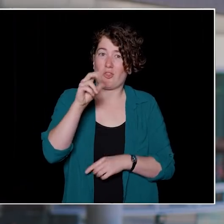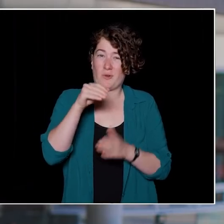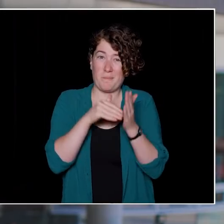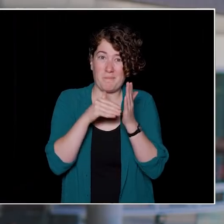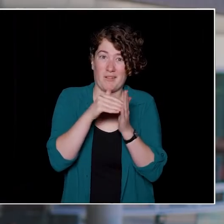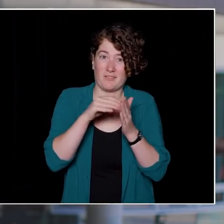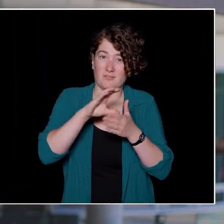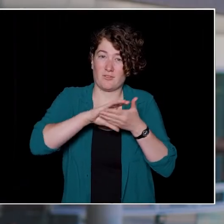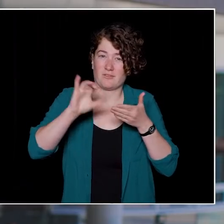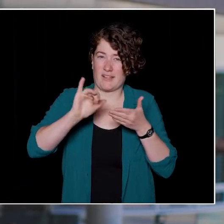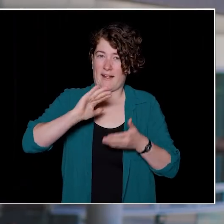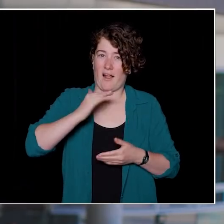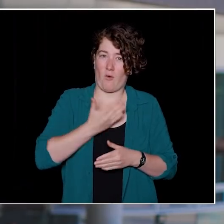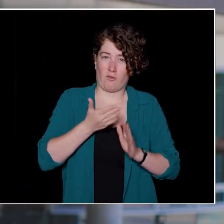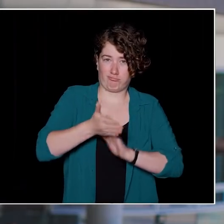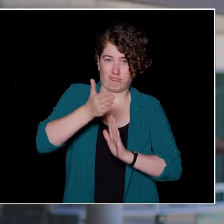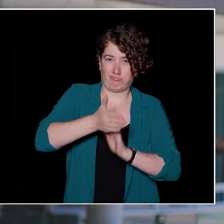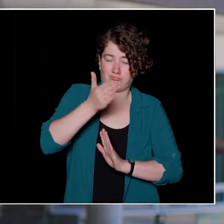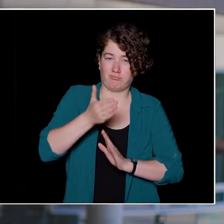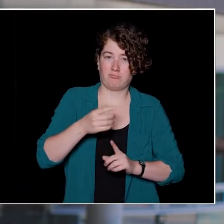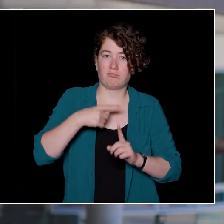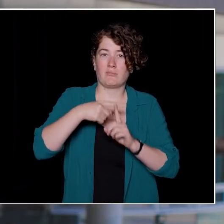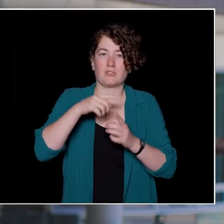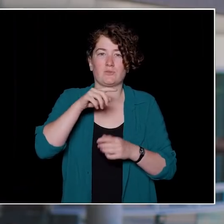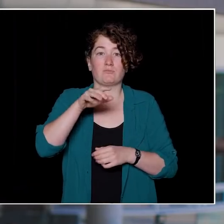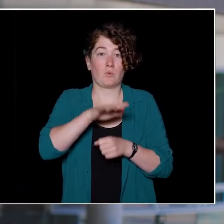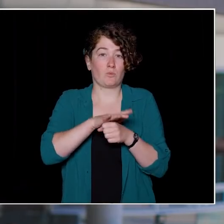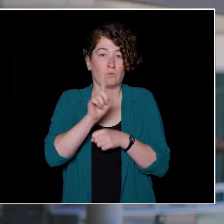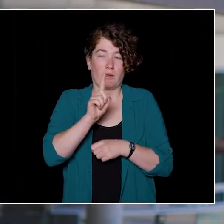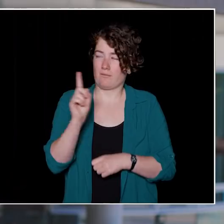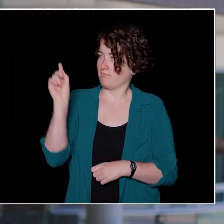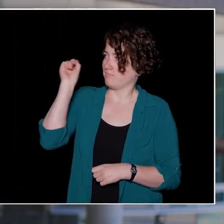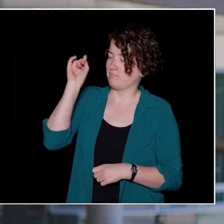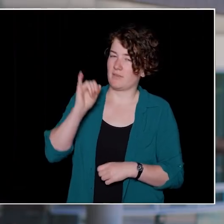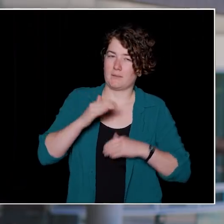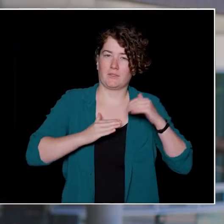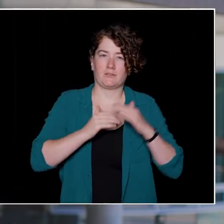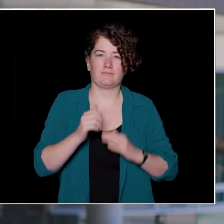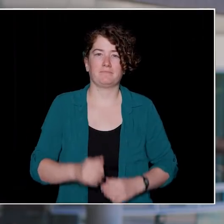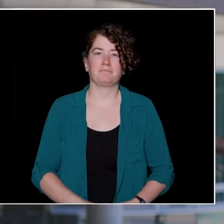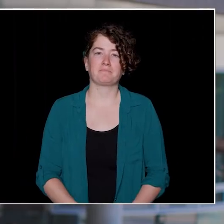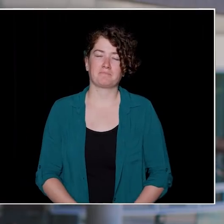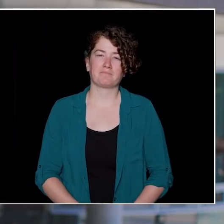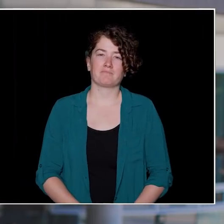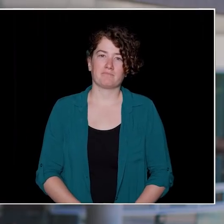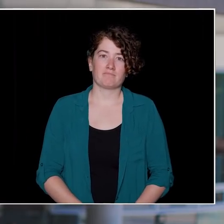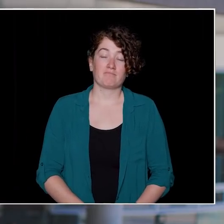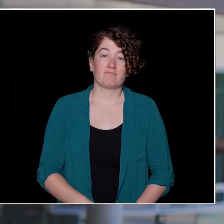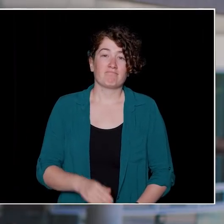And we're located at right here behind me in our very own building, the AMS Nest. On behalf of our entire student community,